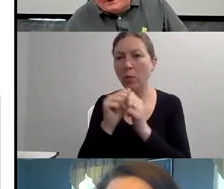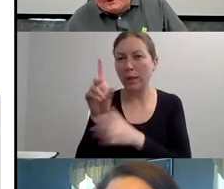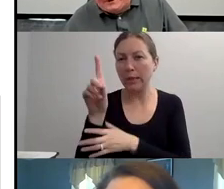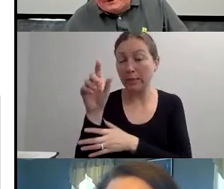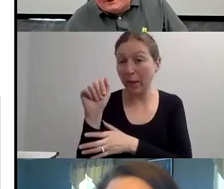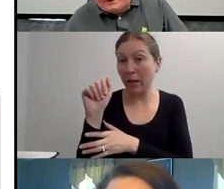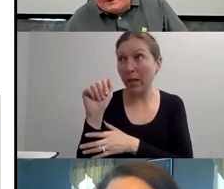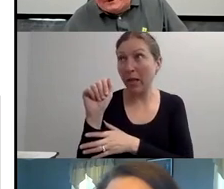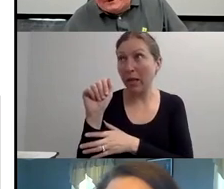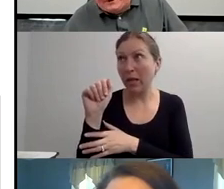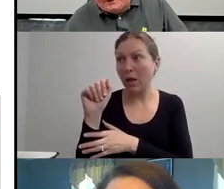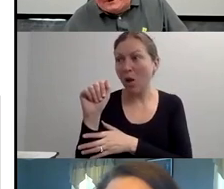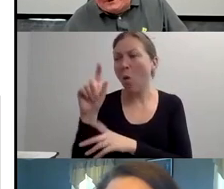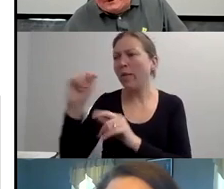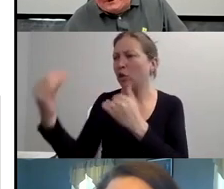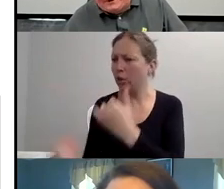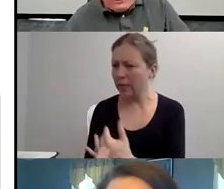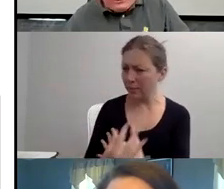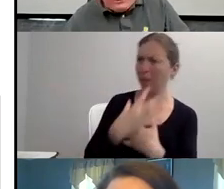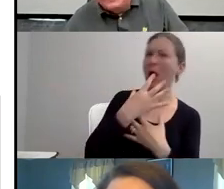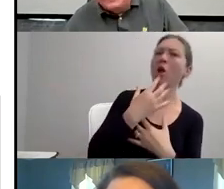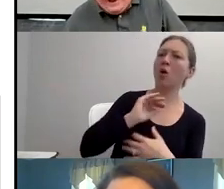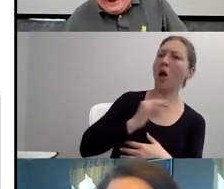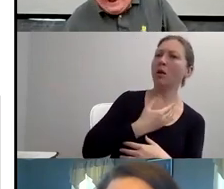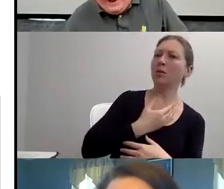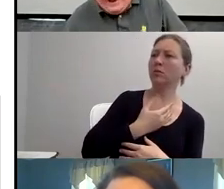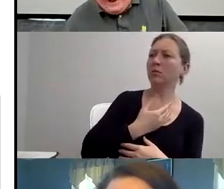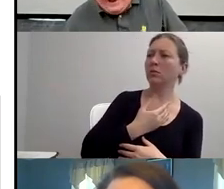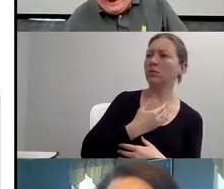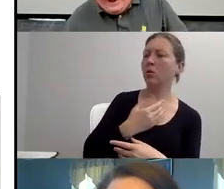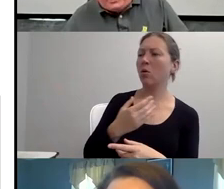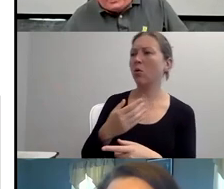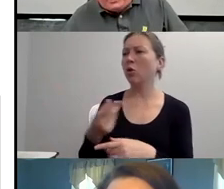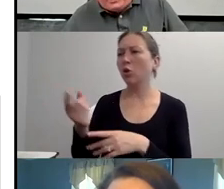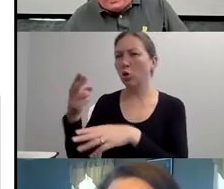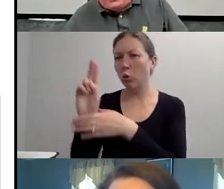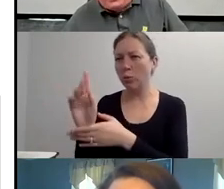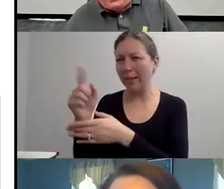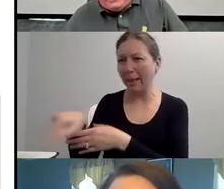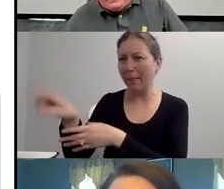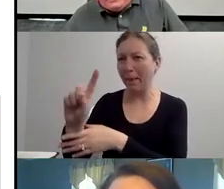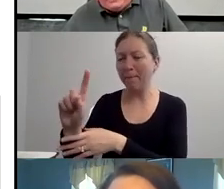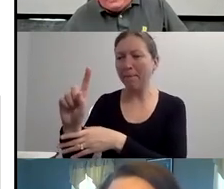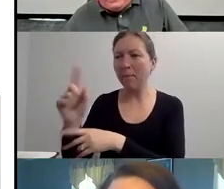ONE-DIMENSIONAL. SO AVOID REFERRING TO THE DISABLED IN THE SAME WAY THAT YOU WOULD NOT -- YOU WOULD AVOID